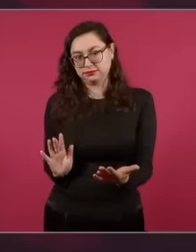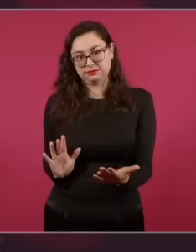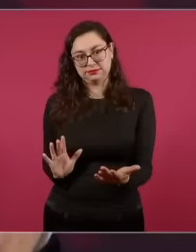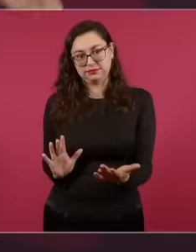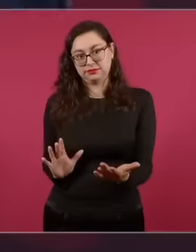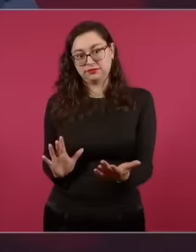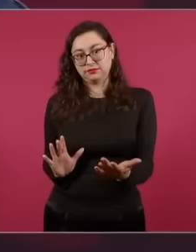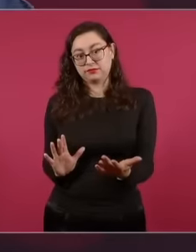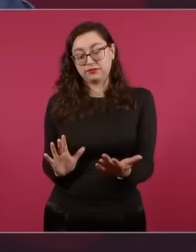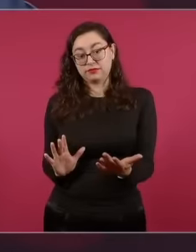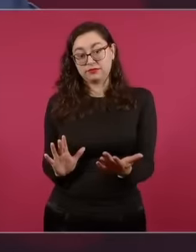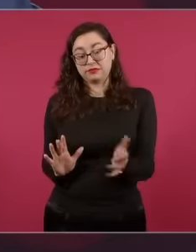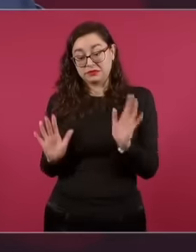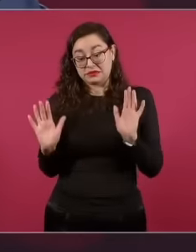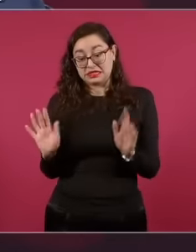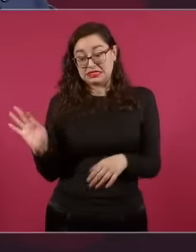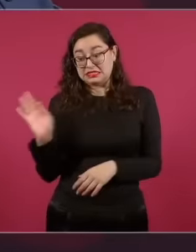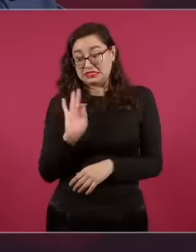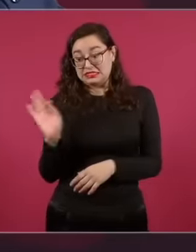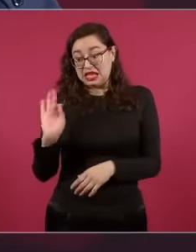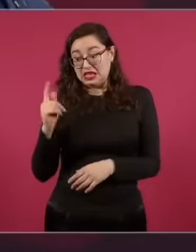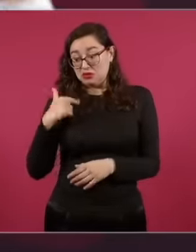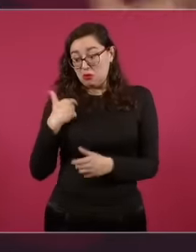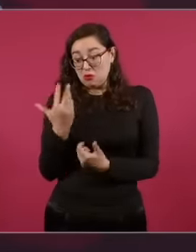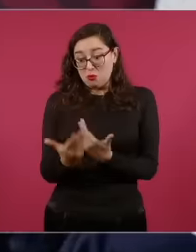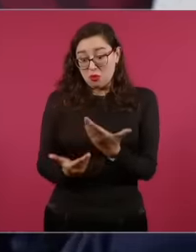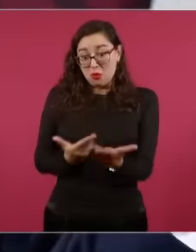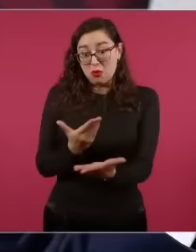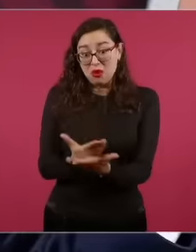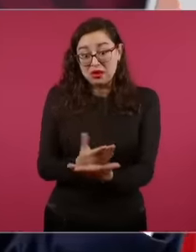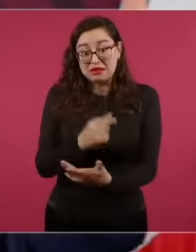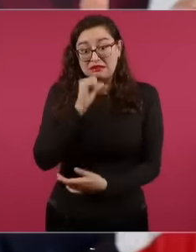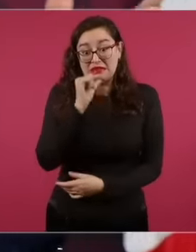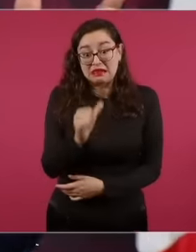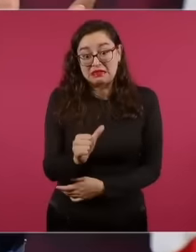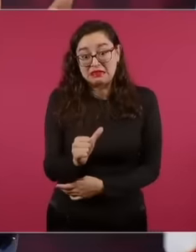I would be left with a problem of